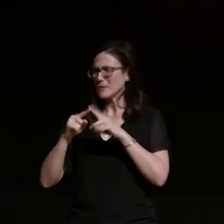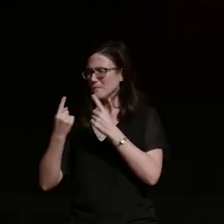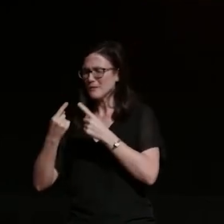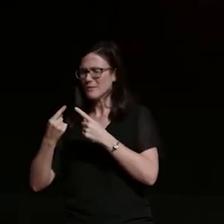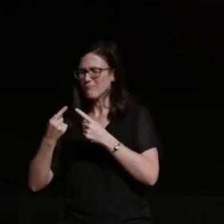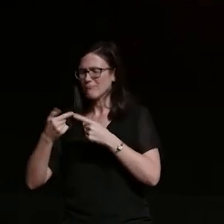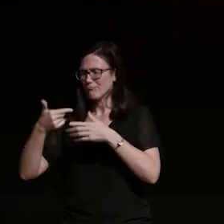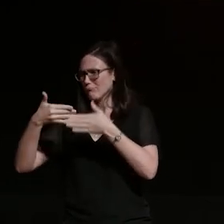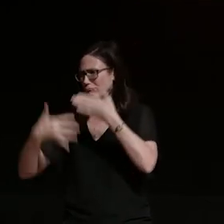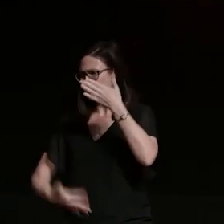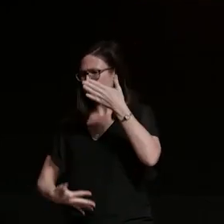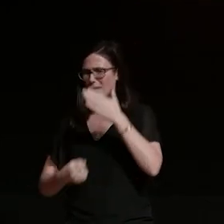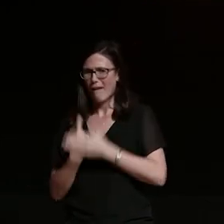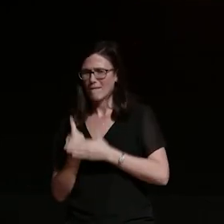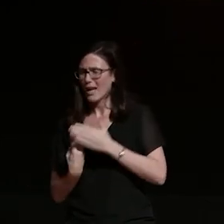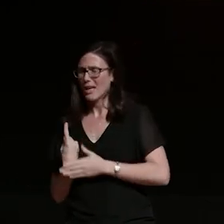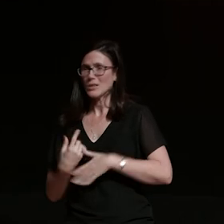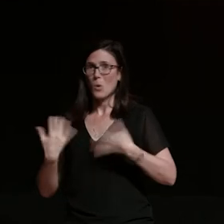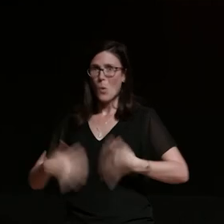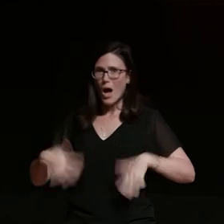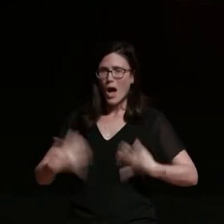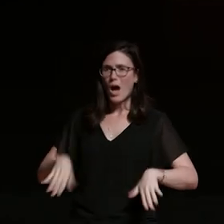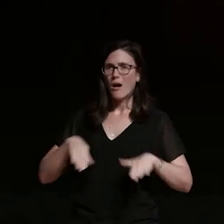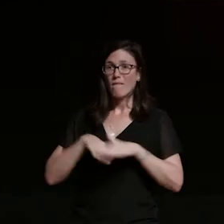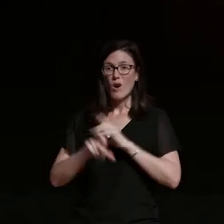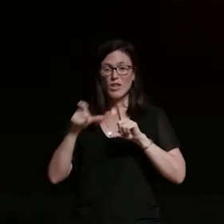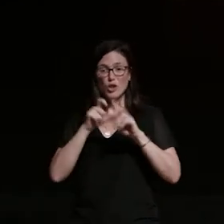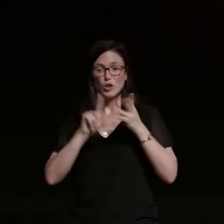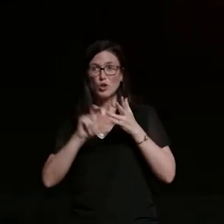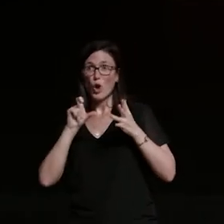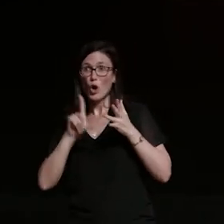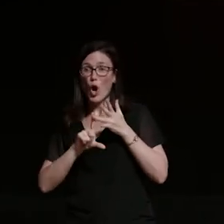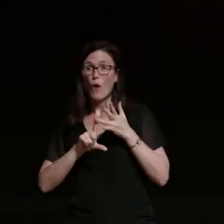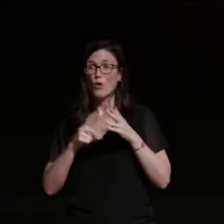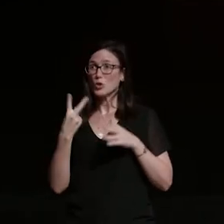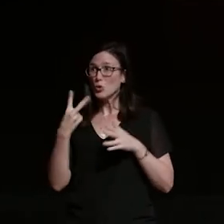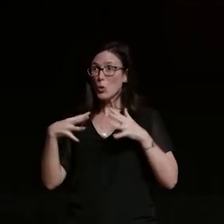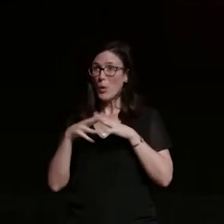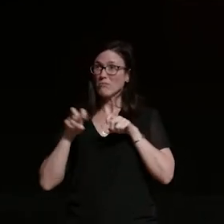sailor jerry jerry can ride documentary that saw us riding for two weeks from melbourne to brisbane